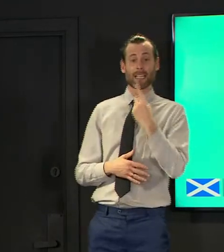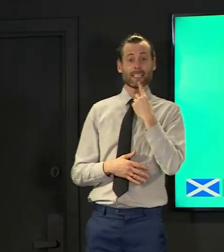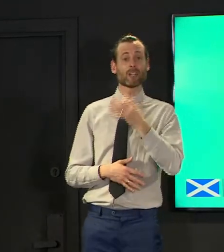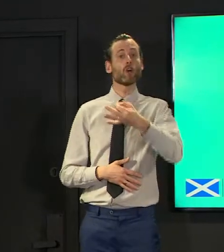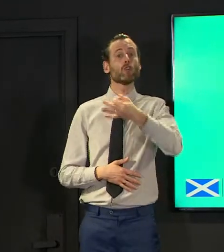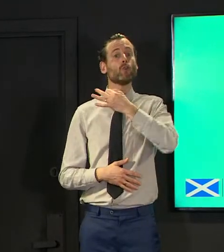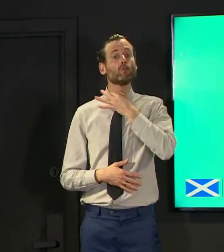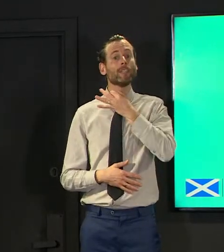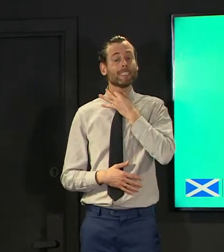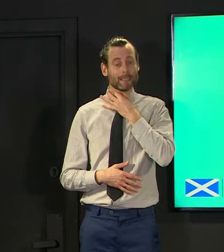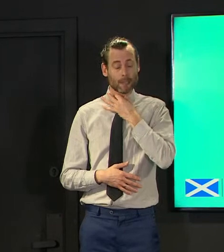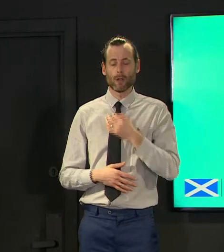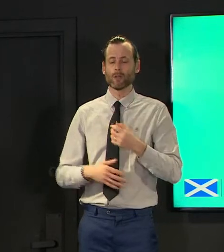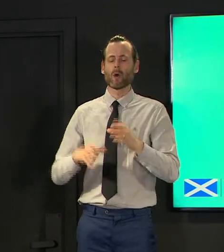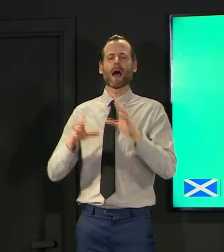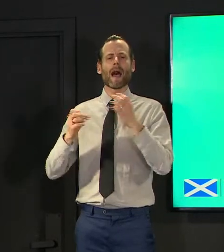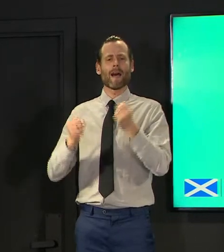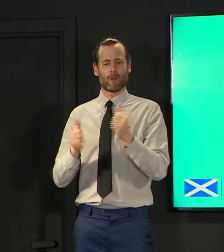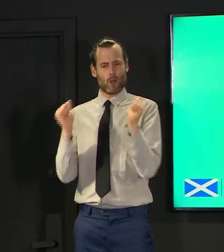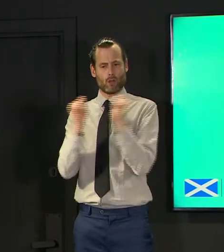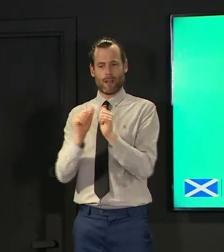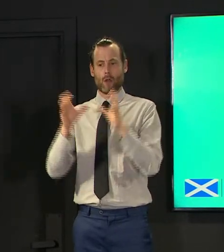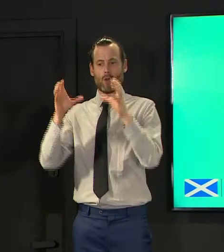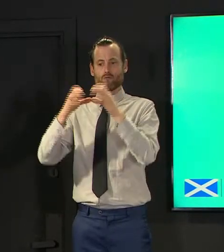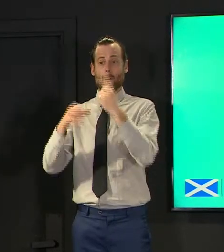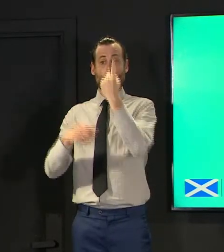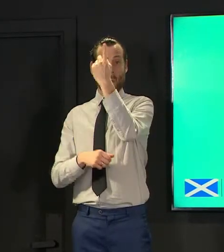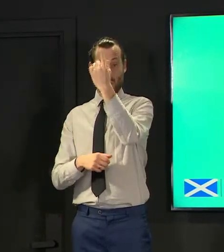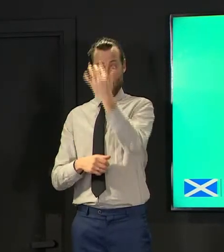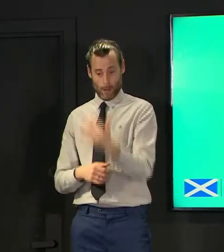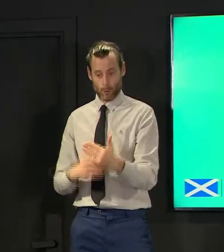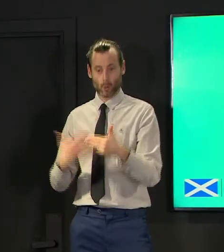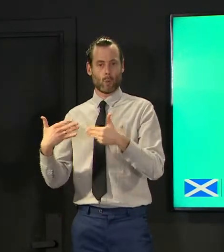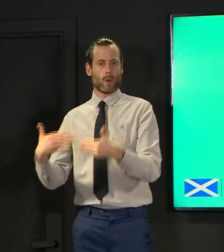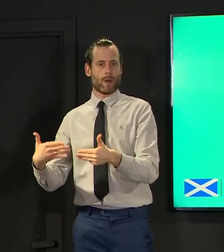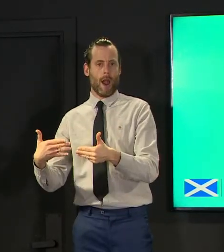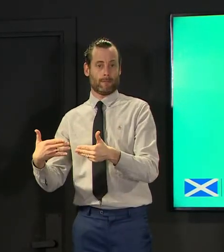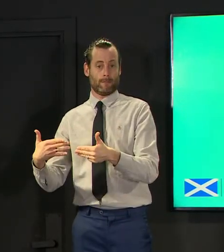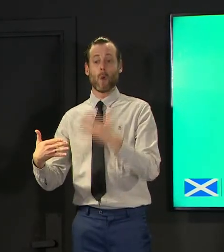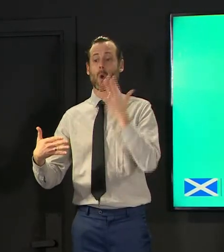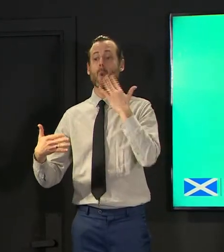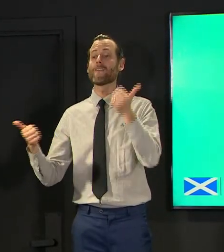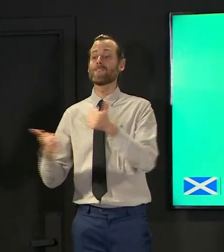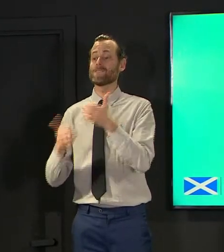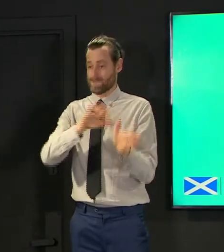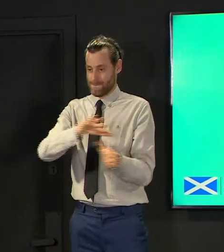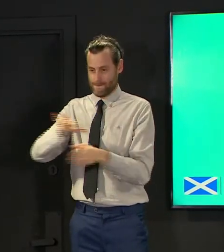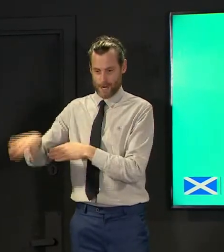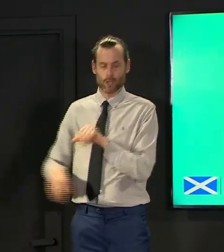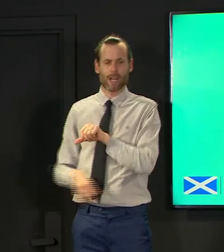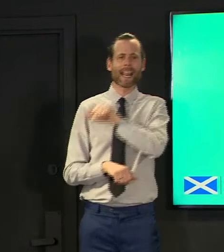are those aged 40 to 49. unvaccinated individuals who are at increased risk on account of their